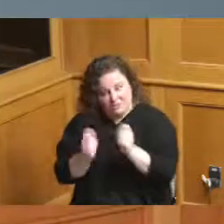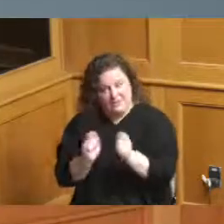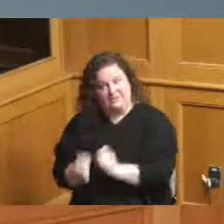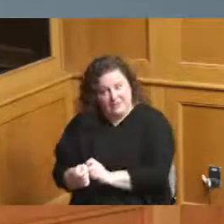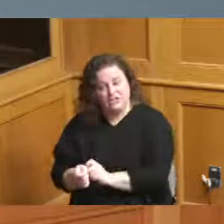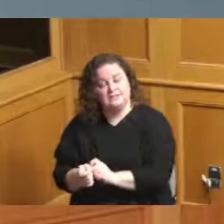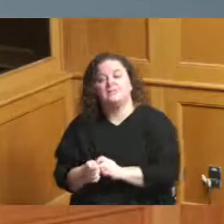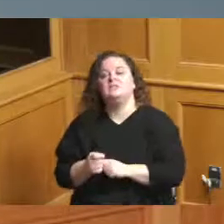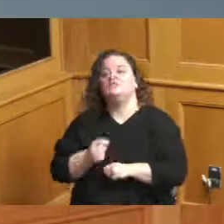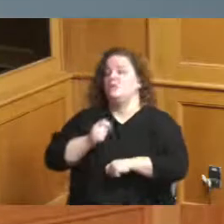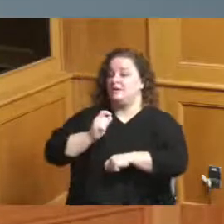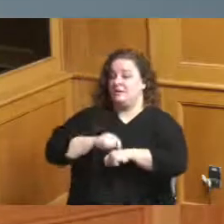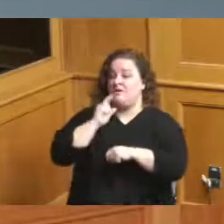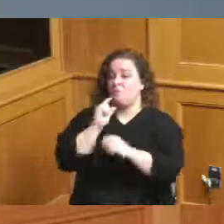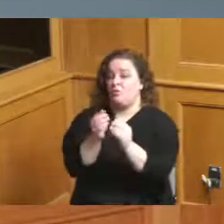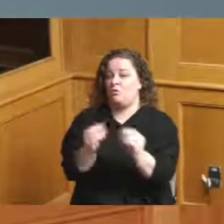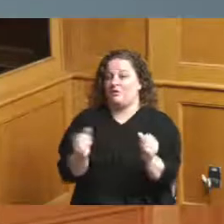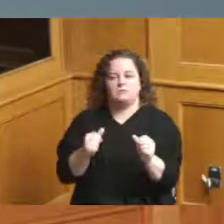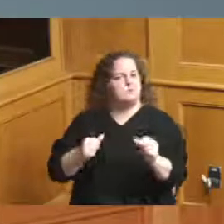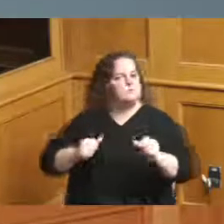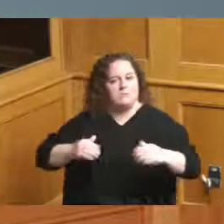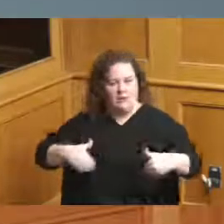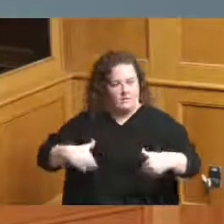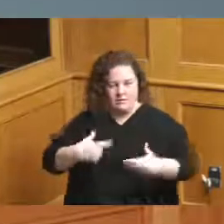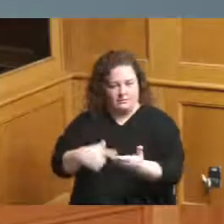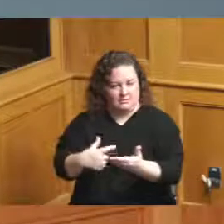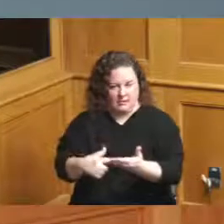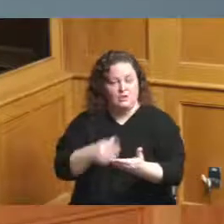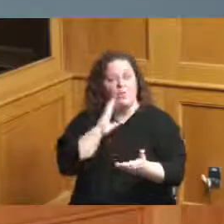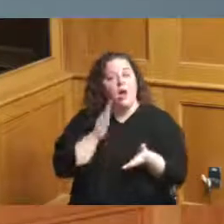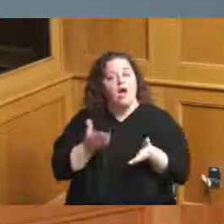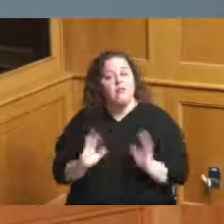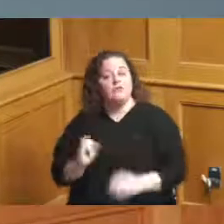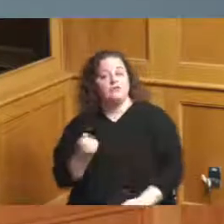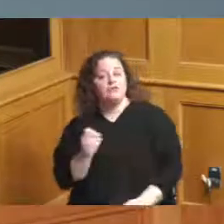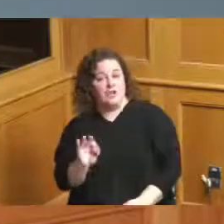of the resolution we're not going to discuss it right now I'm going to let Jeff start started off